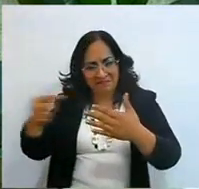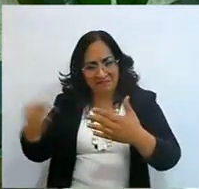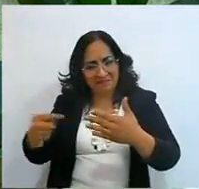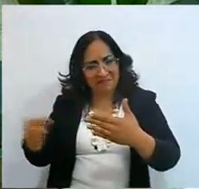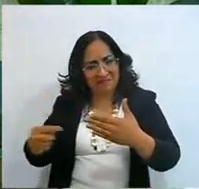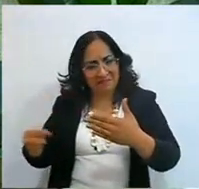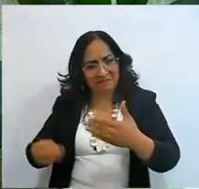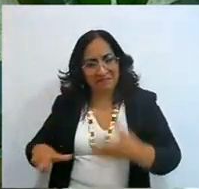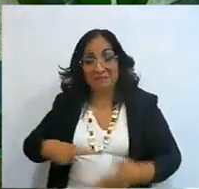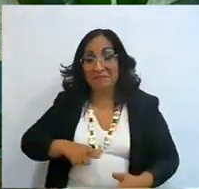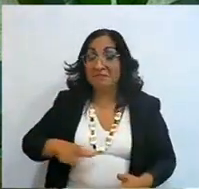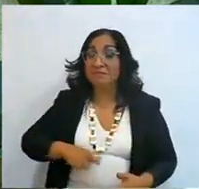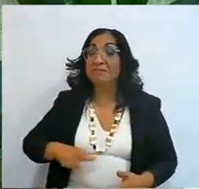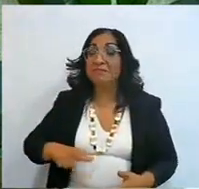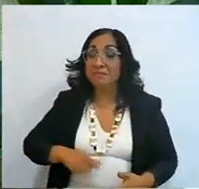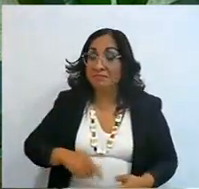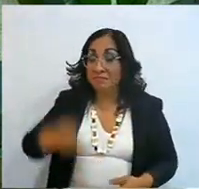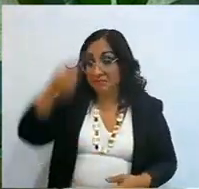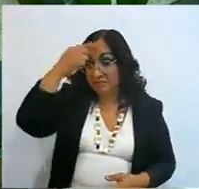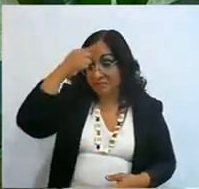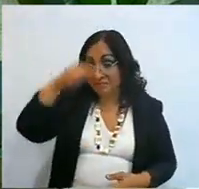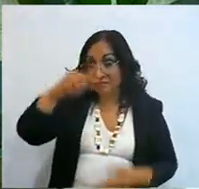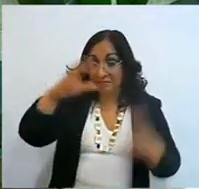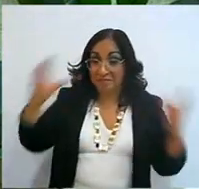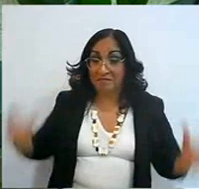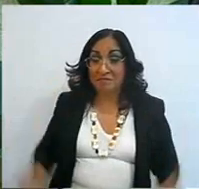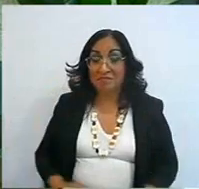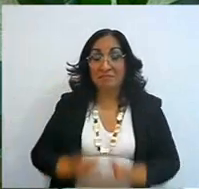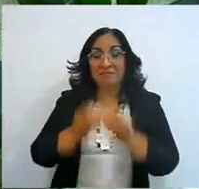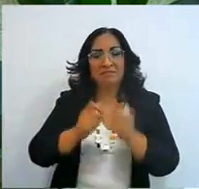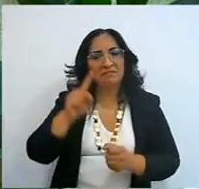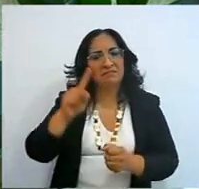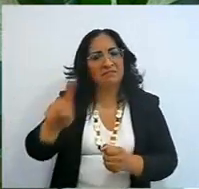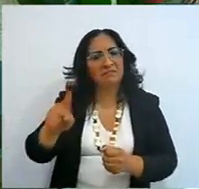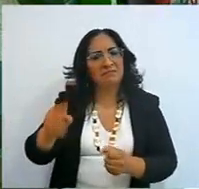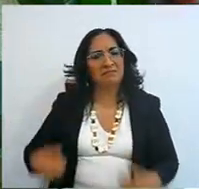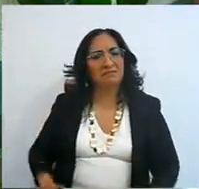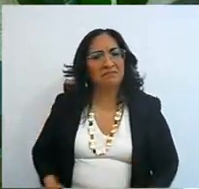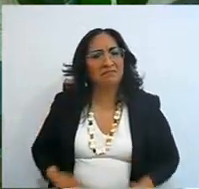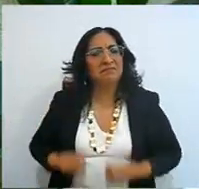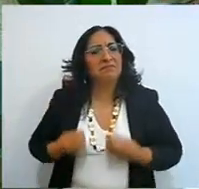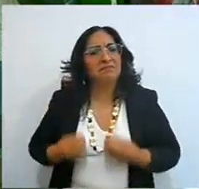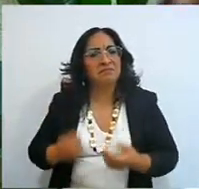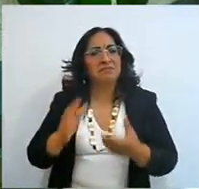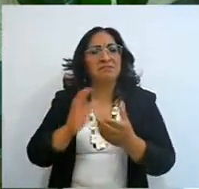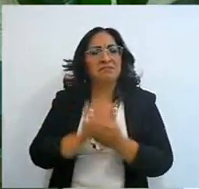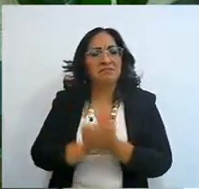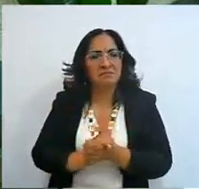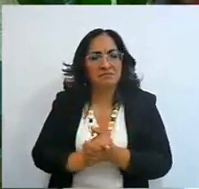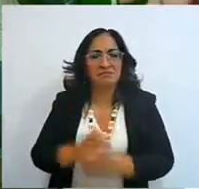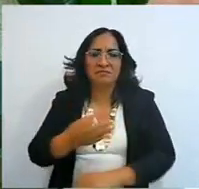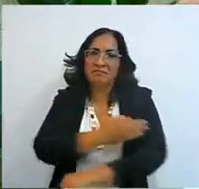your life, that of your children, that of your husband, that of all your family, your tribe, your nation,